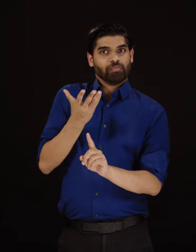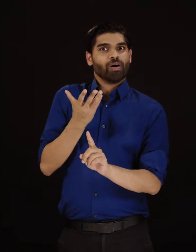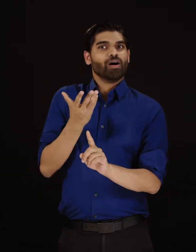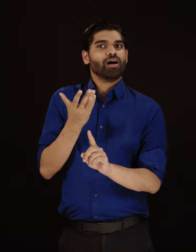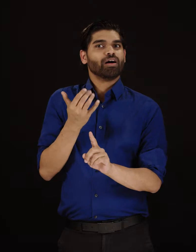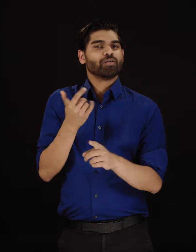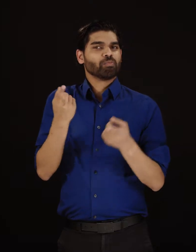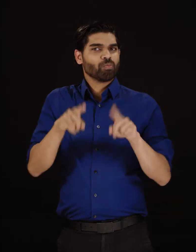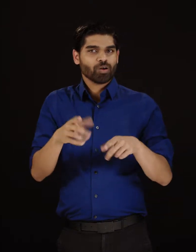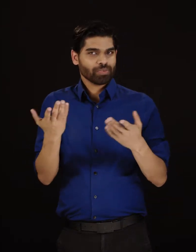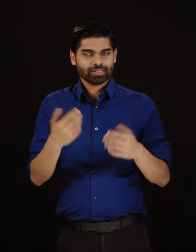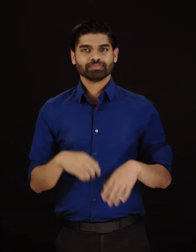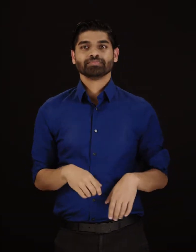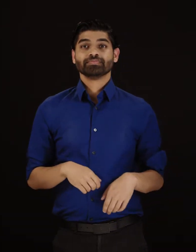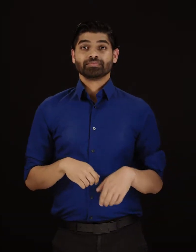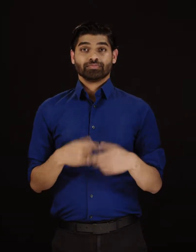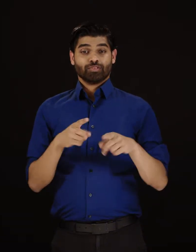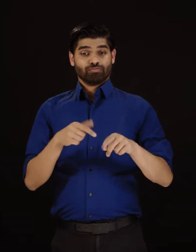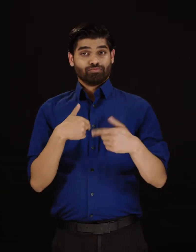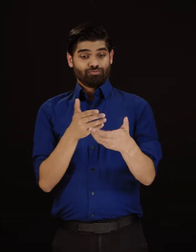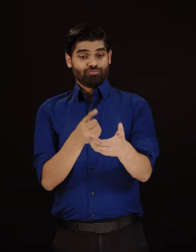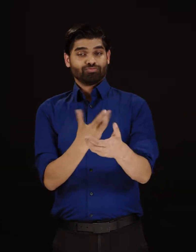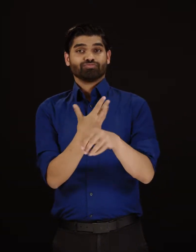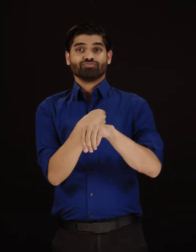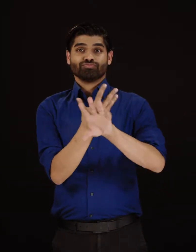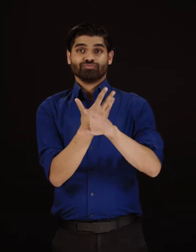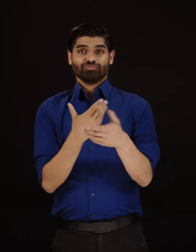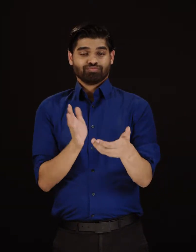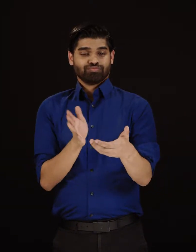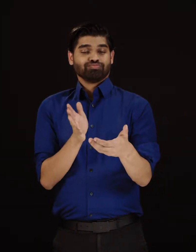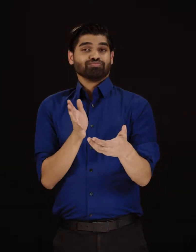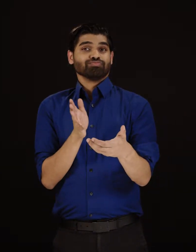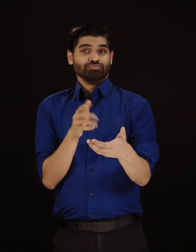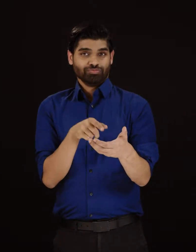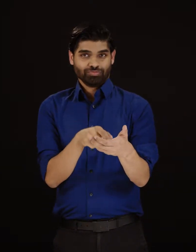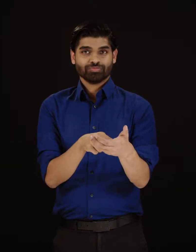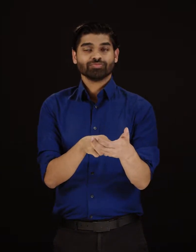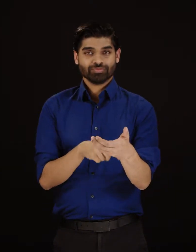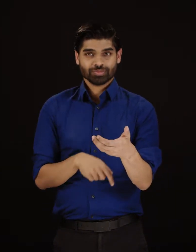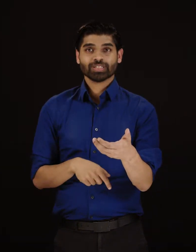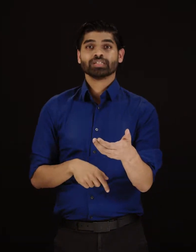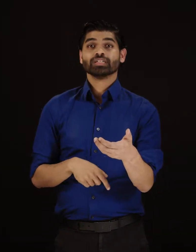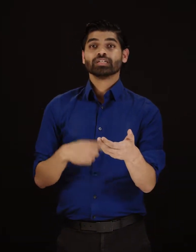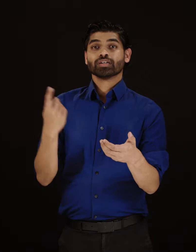The incoming call may also be displayed on the wireless device’s display screen.